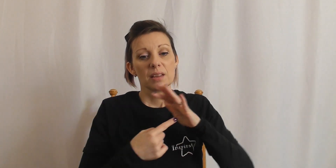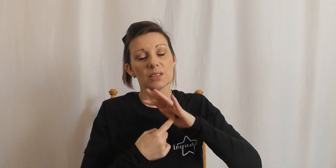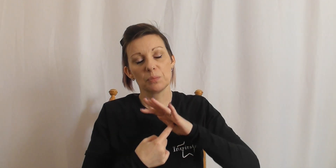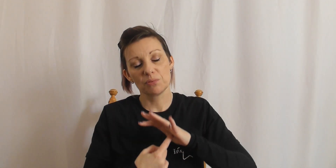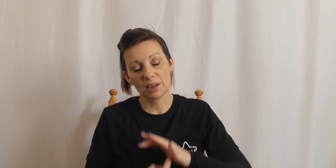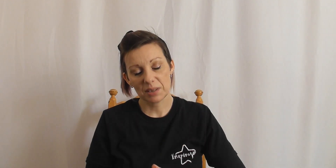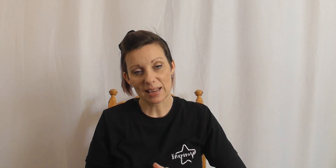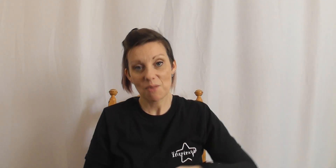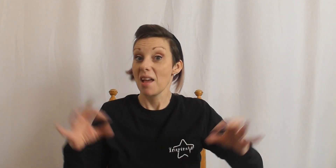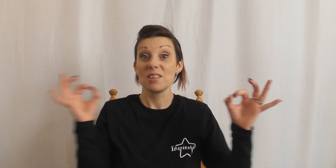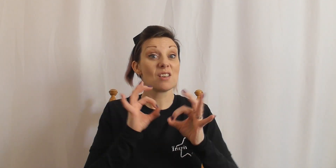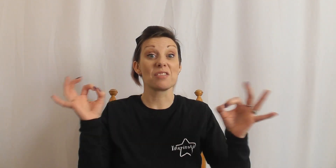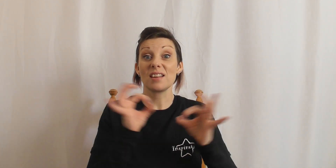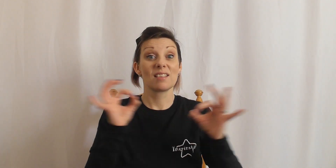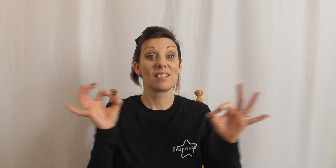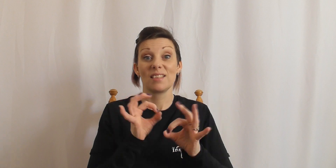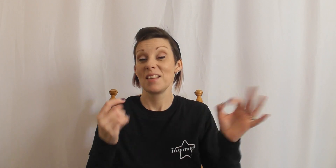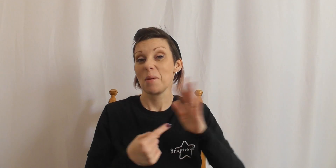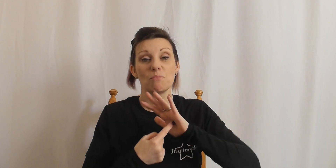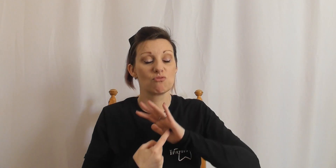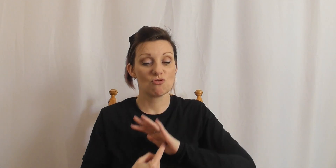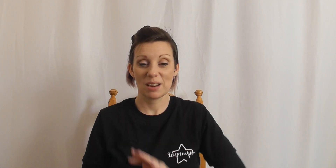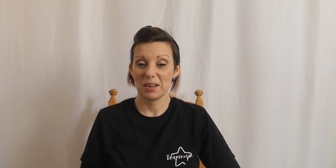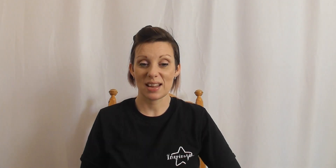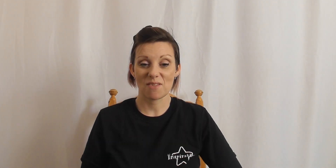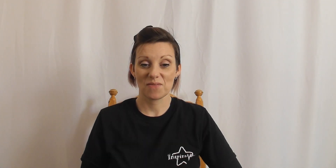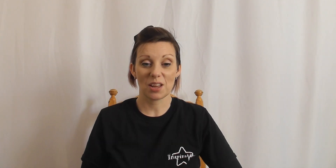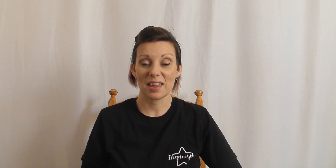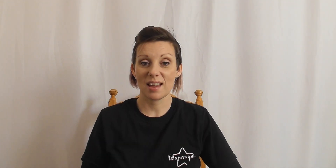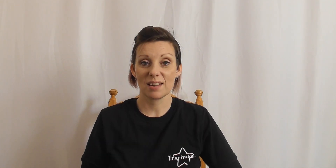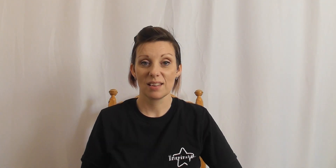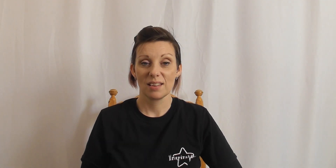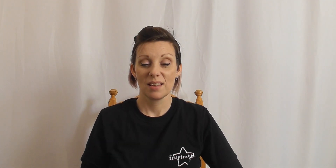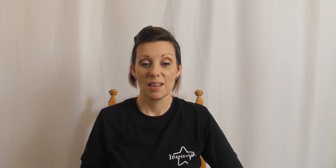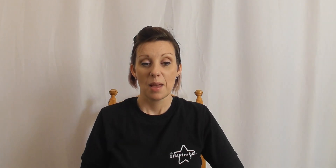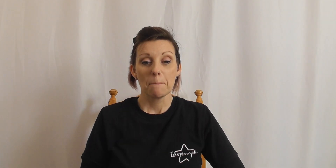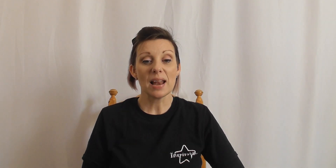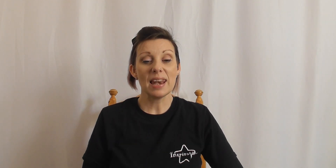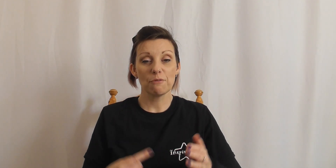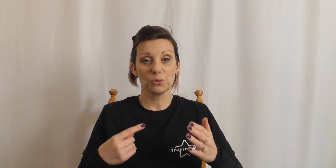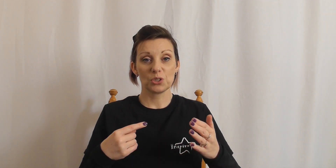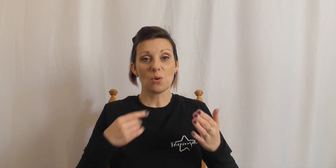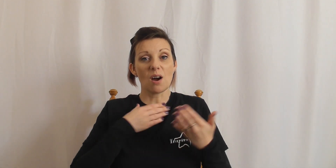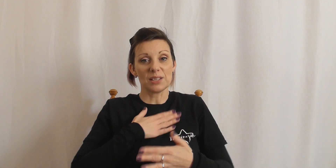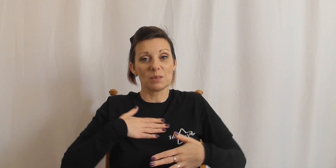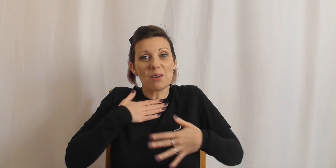So bring me down, nothing bring me down, nothing can. My level's too high, so it's about